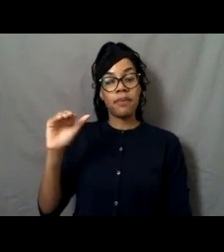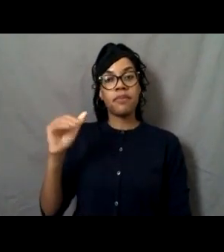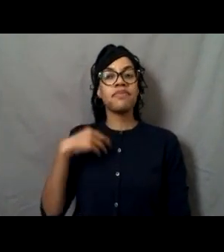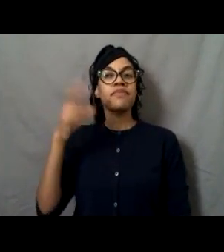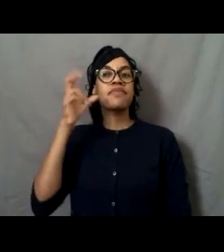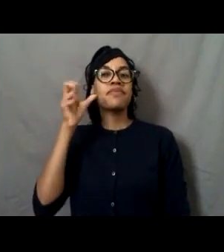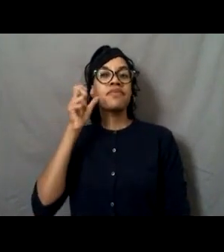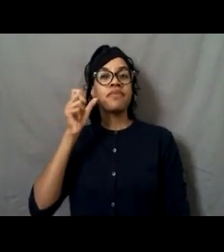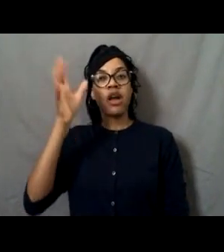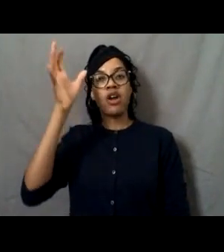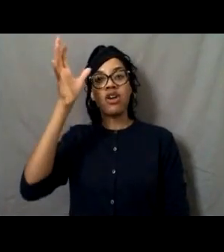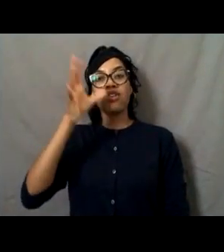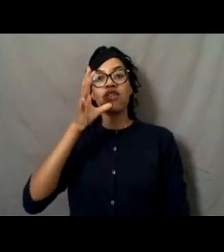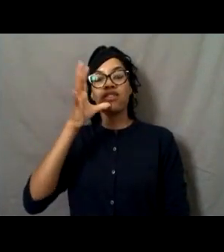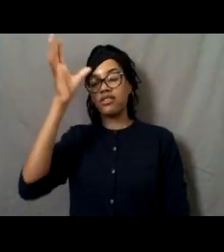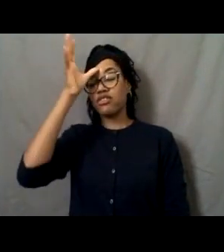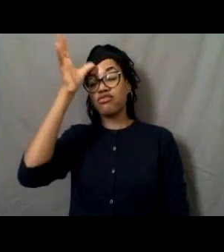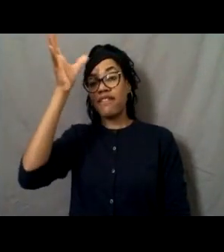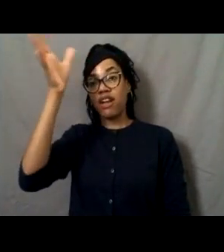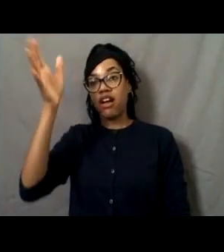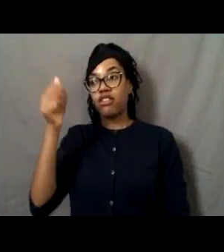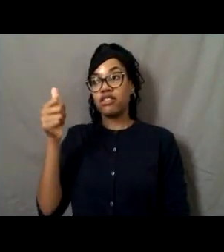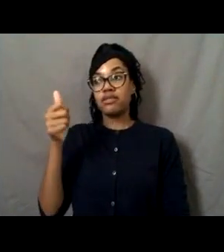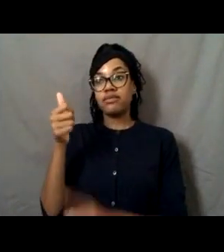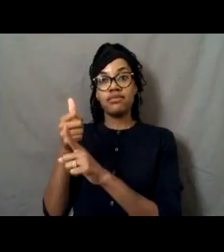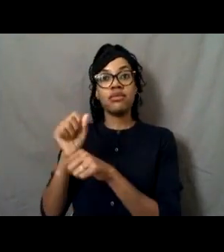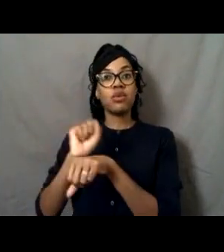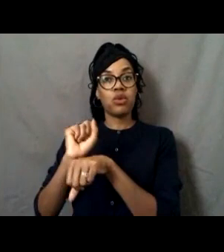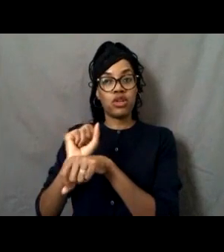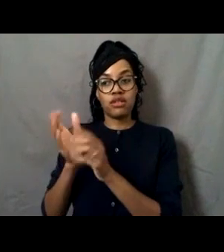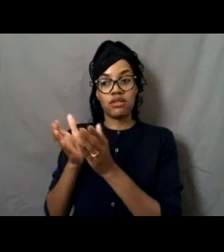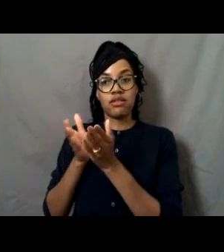My grandfather was a tugboat captain and he worked